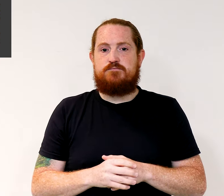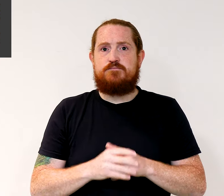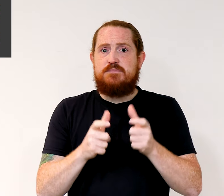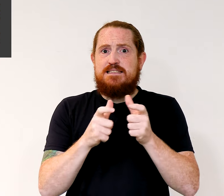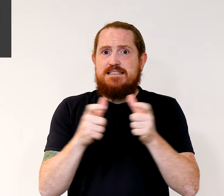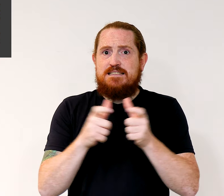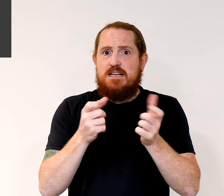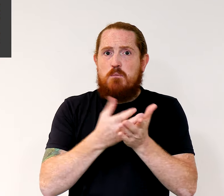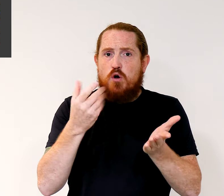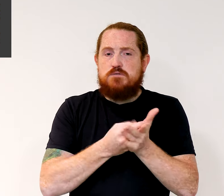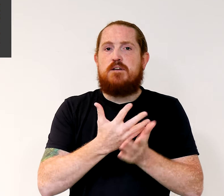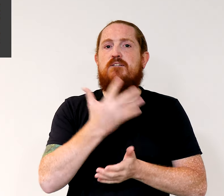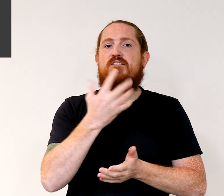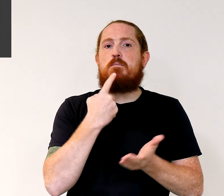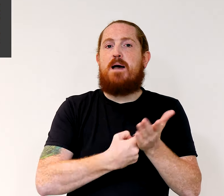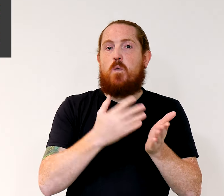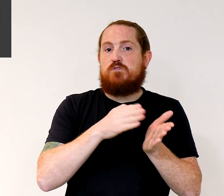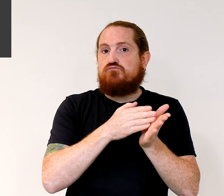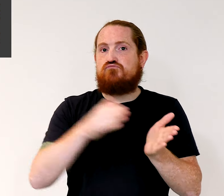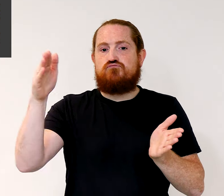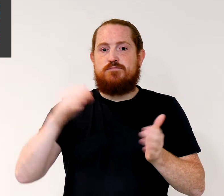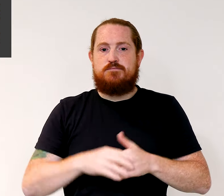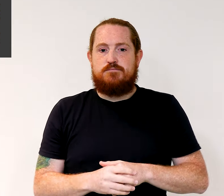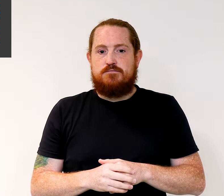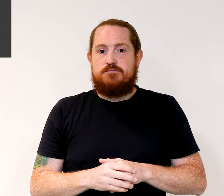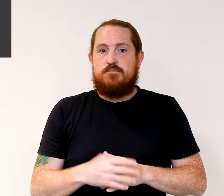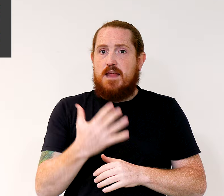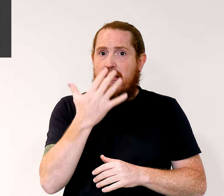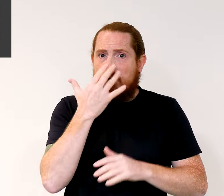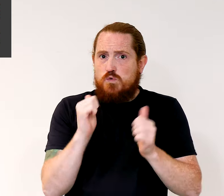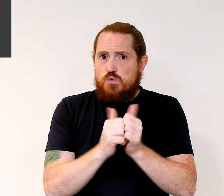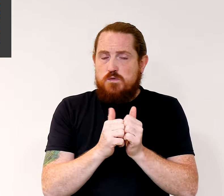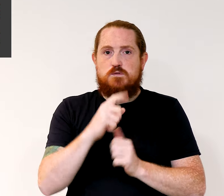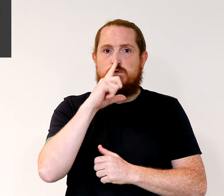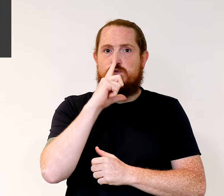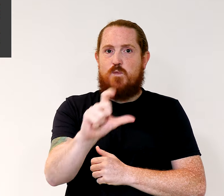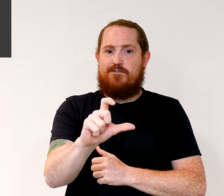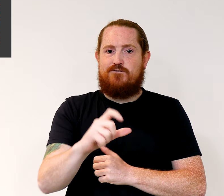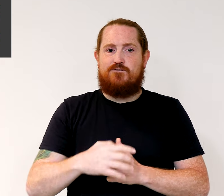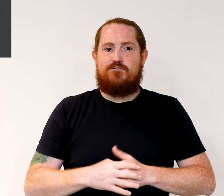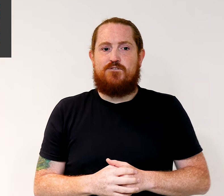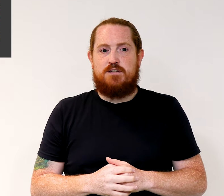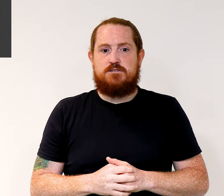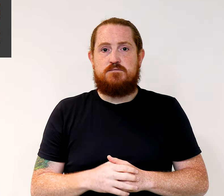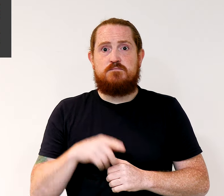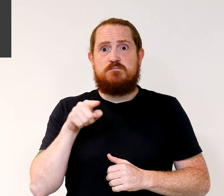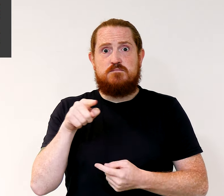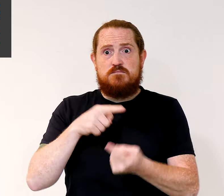Tickets are from £15 The age guidance is 12+